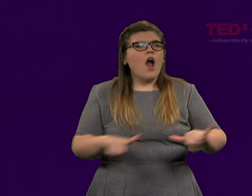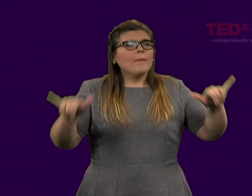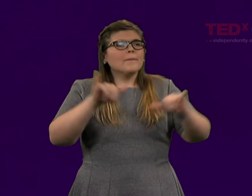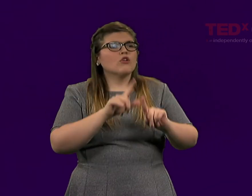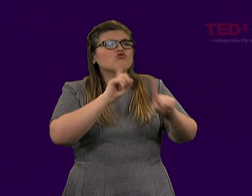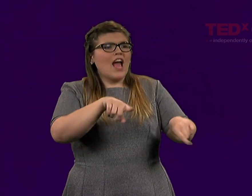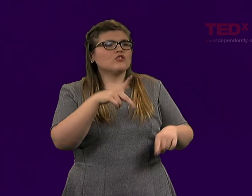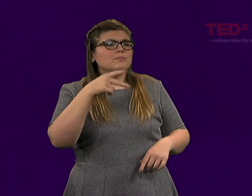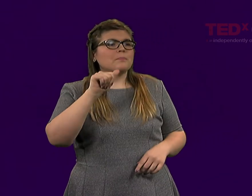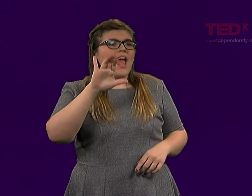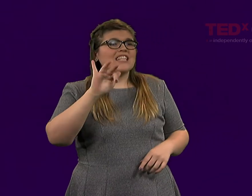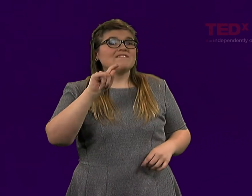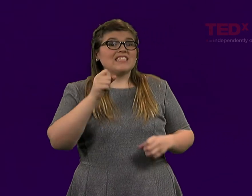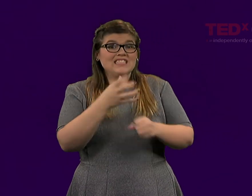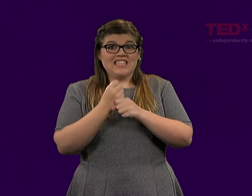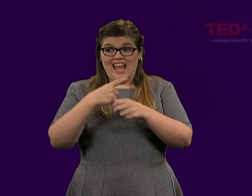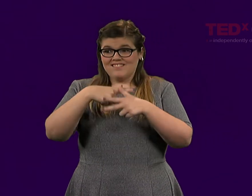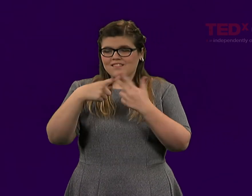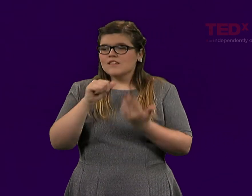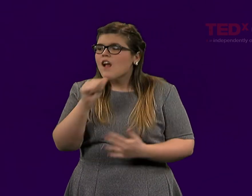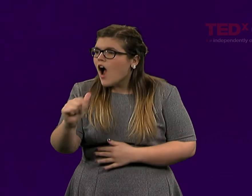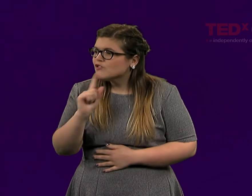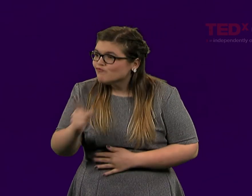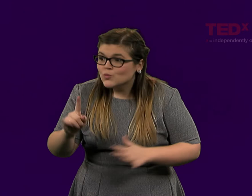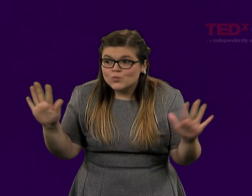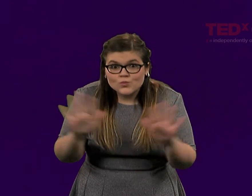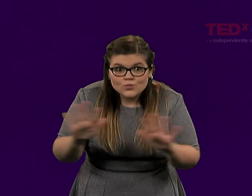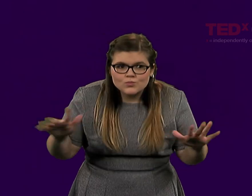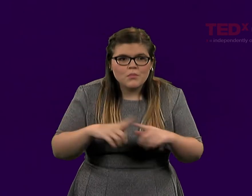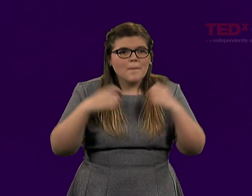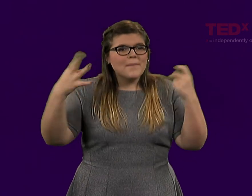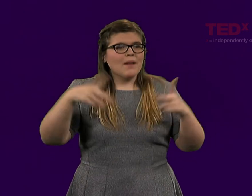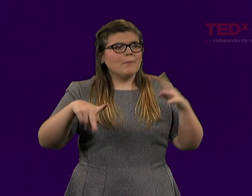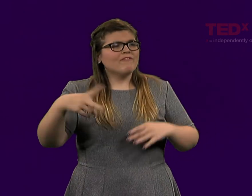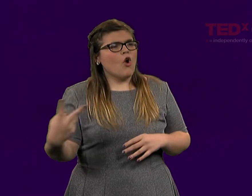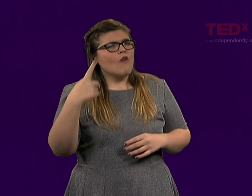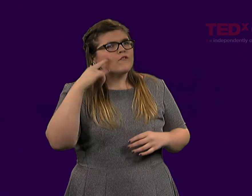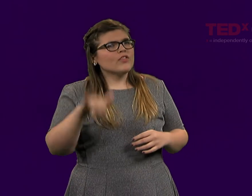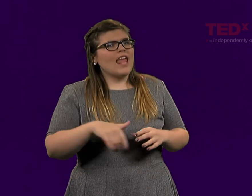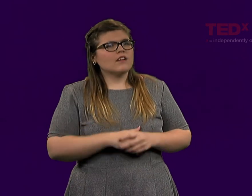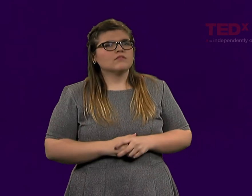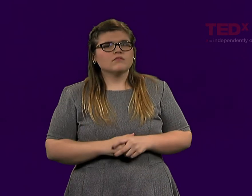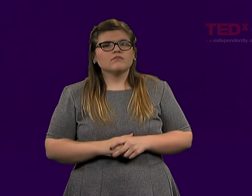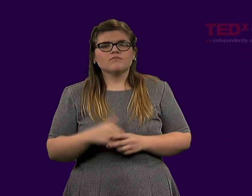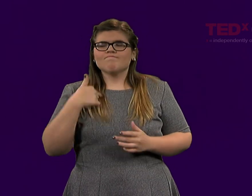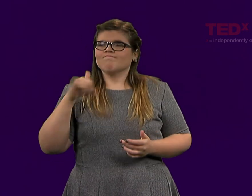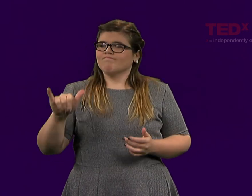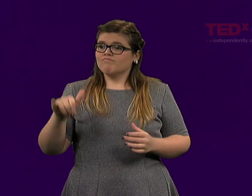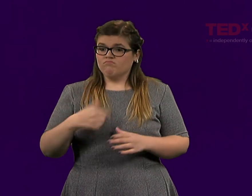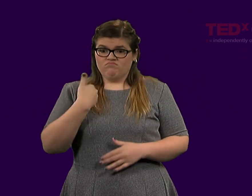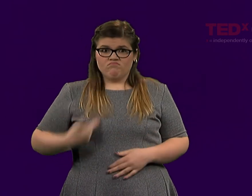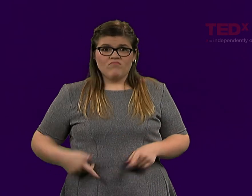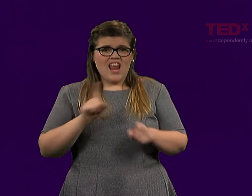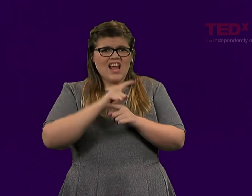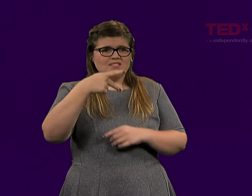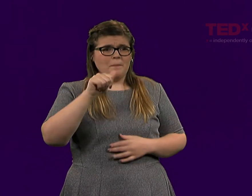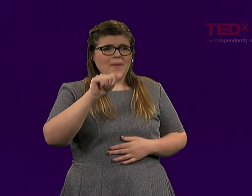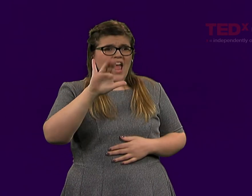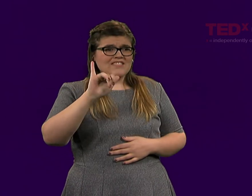These are common reactions that pacifists get, and that's not true of myself nor my other pacifist friends.